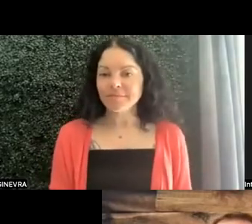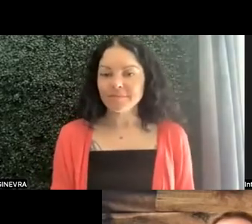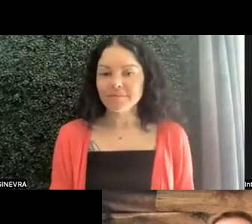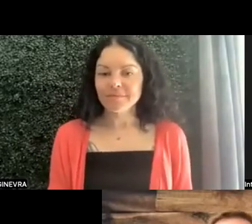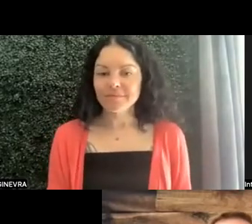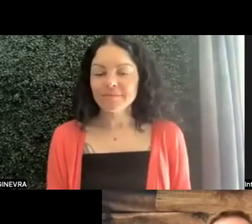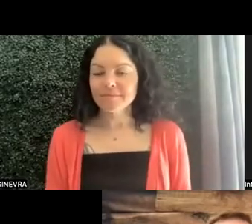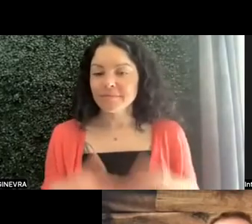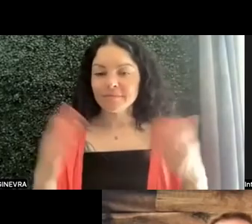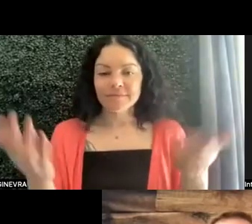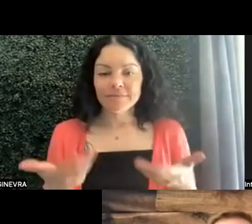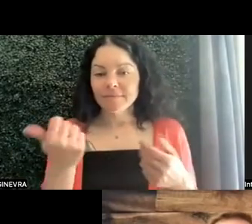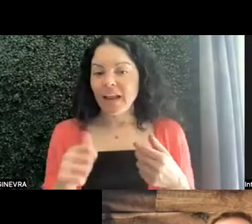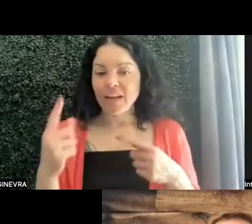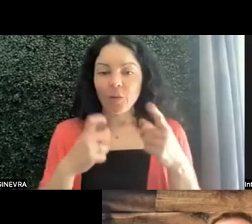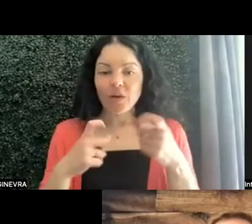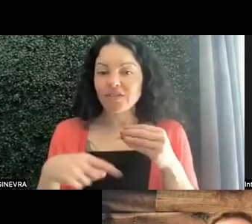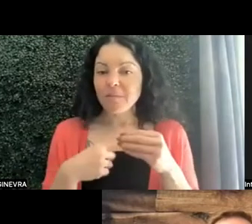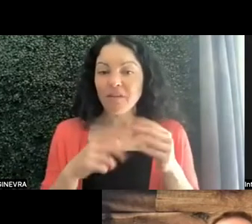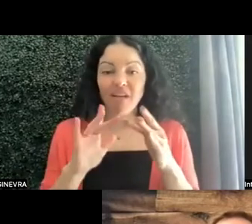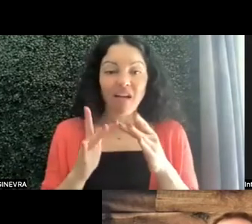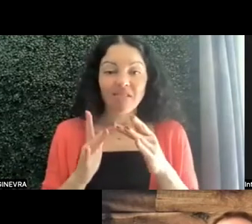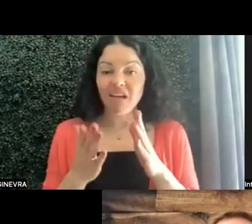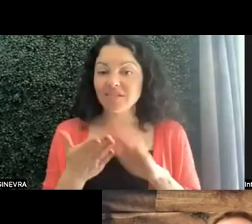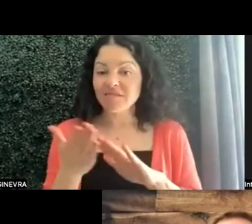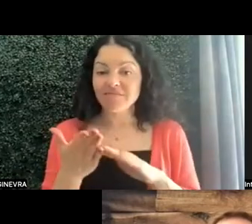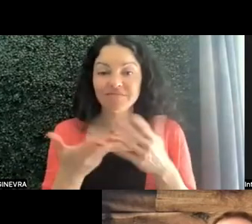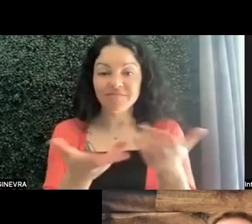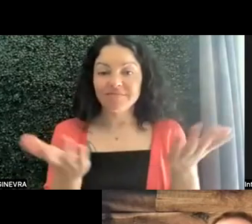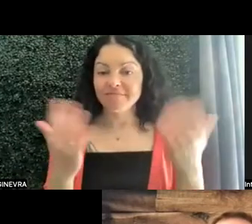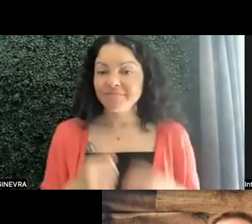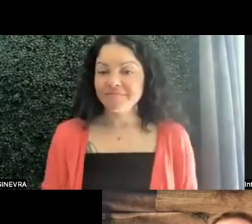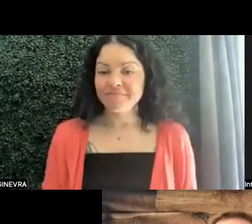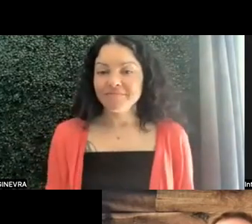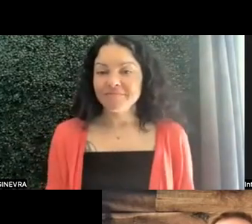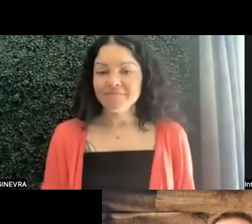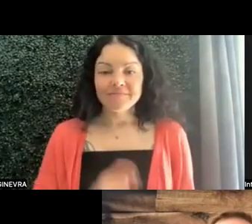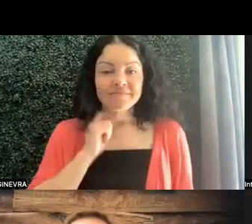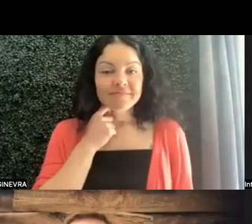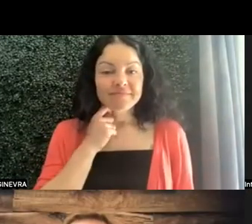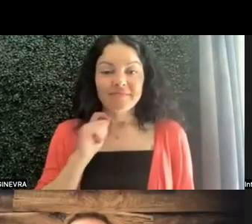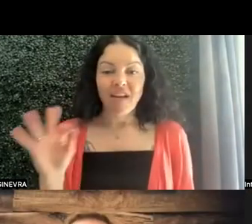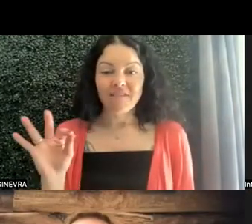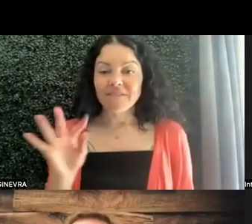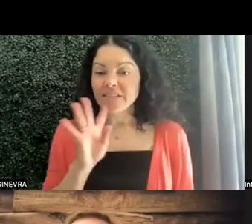welcome to ask. Either unmute, raise your hand, or post something in the chat.